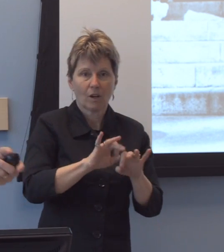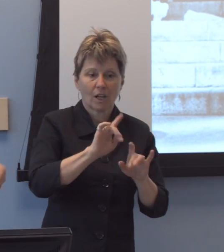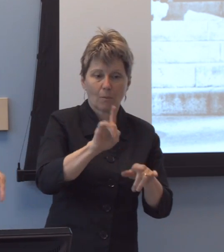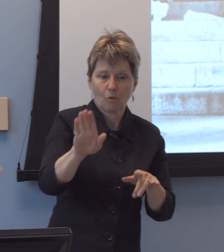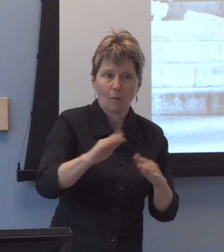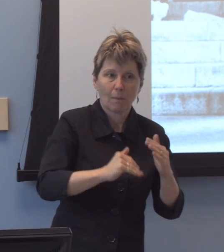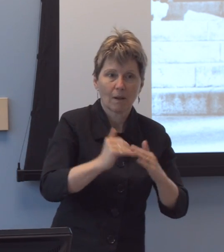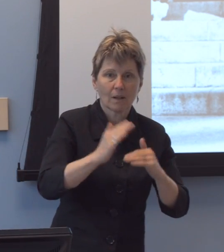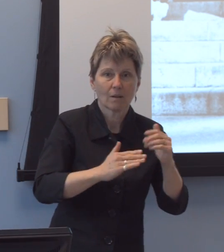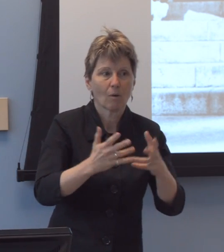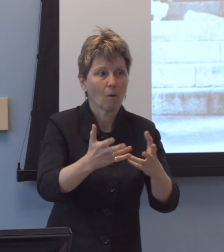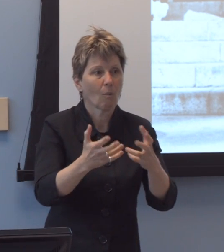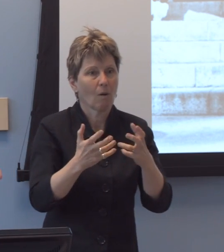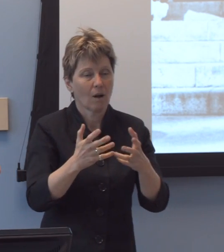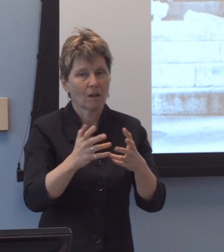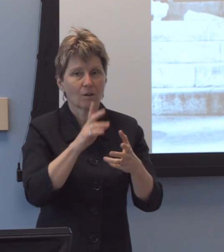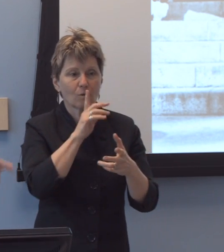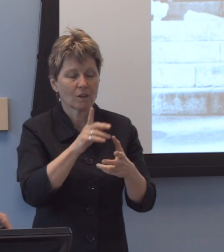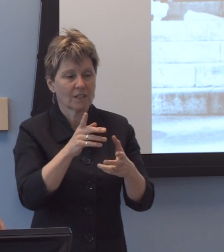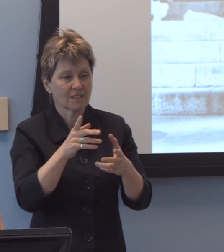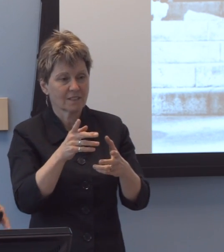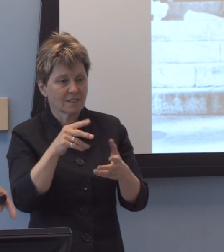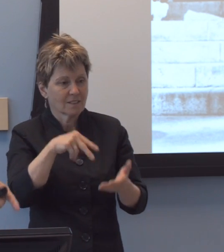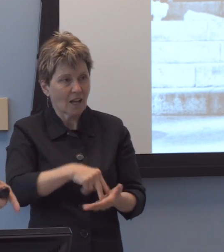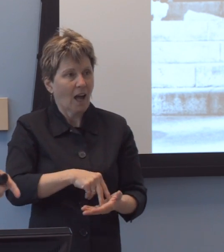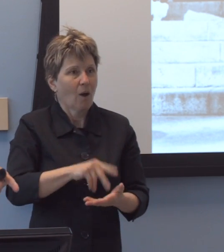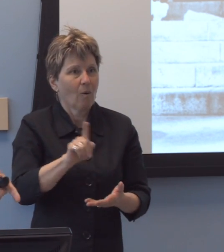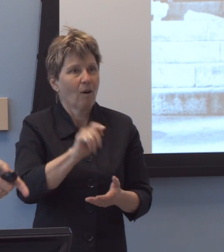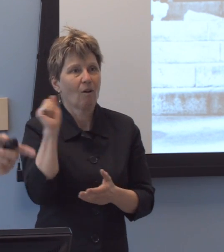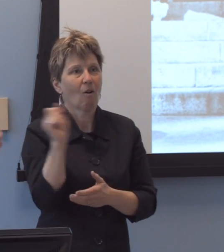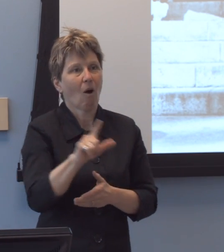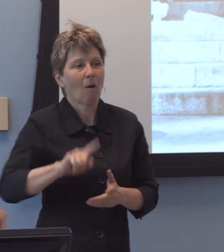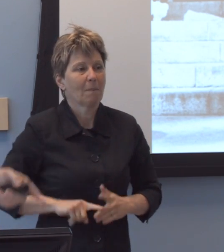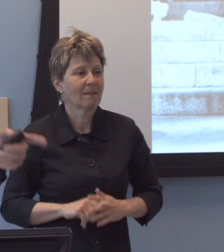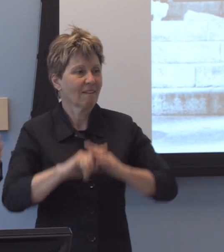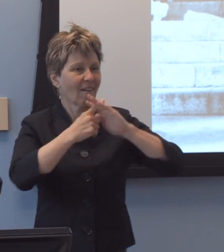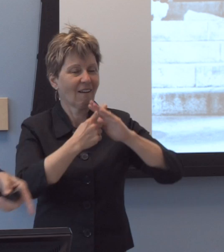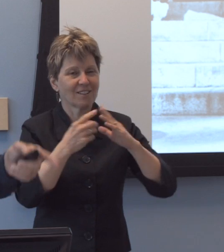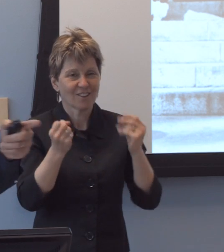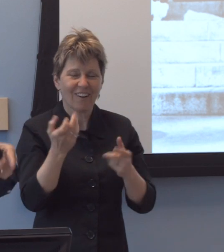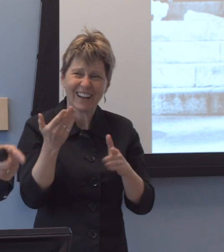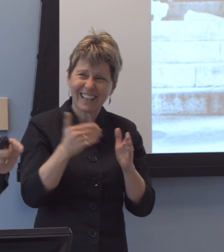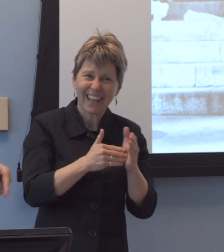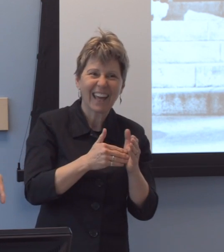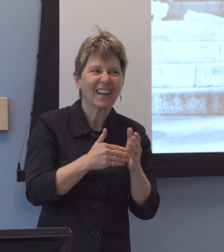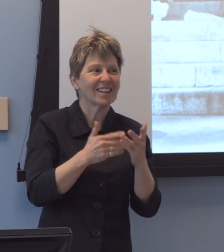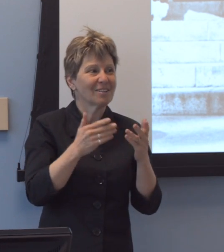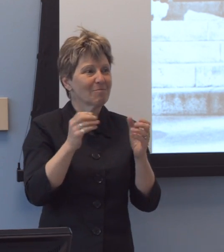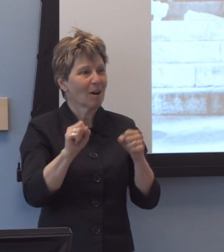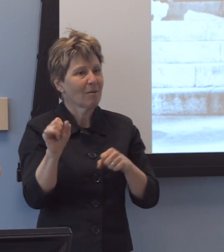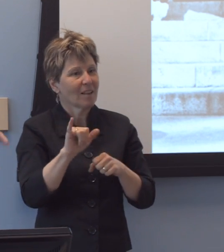"because we just wanted to be where it all began." Again, it's probably like that journey that many make here who say,